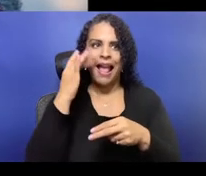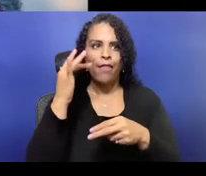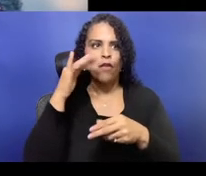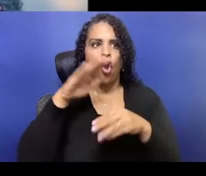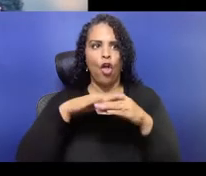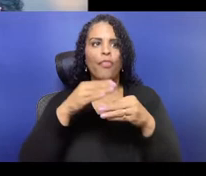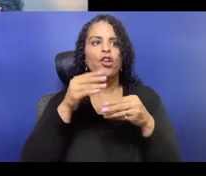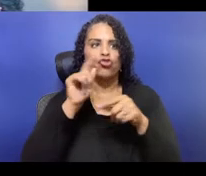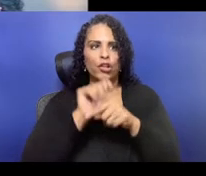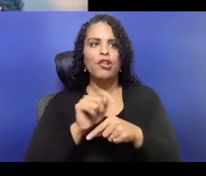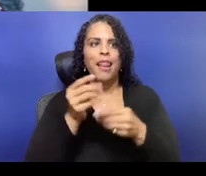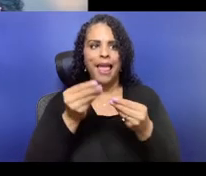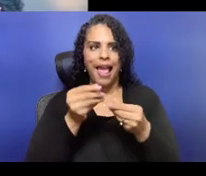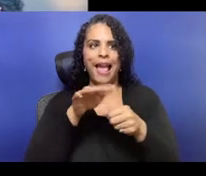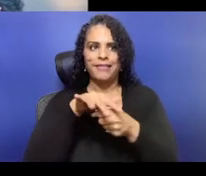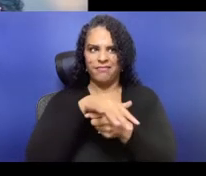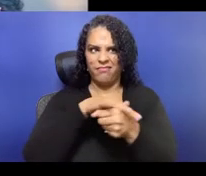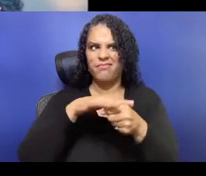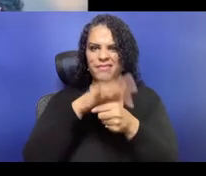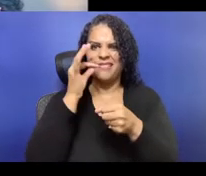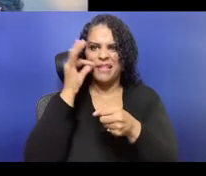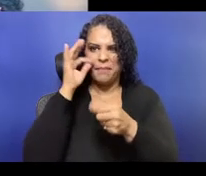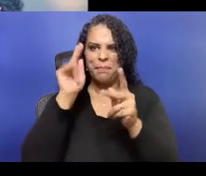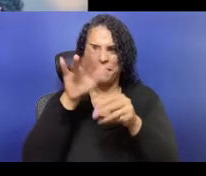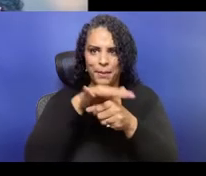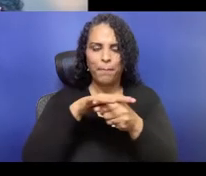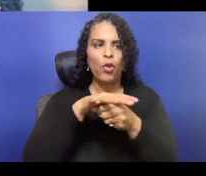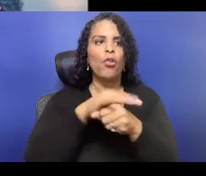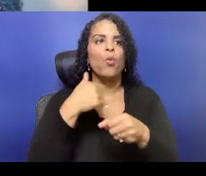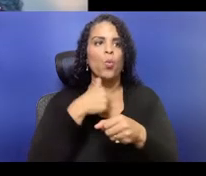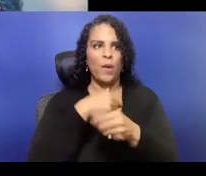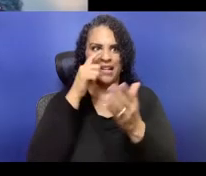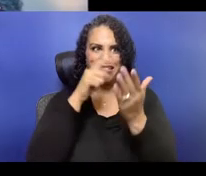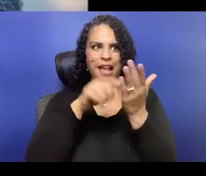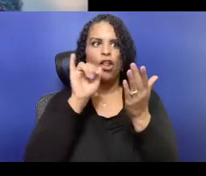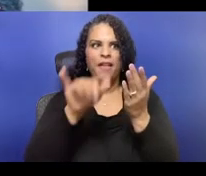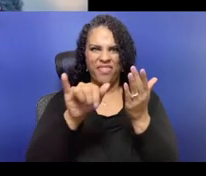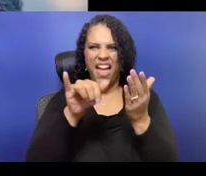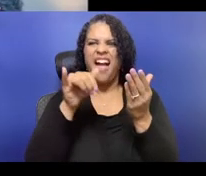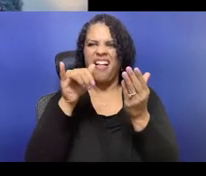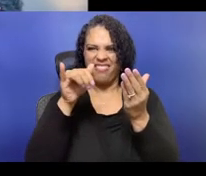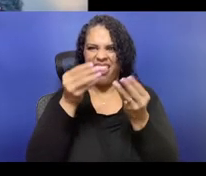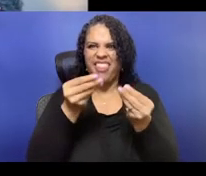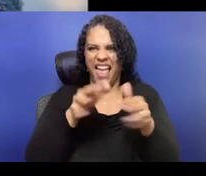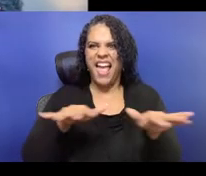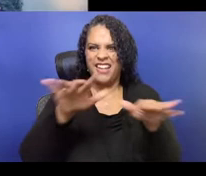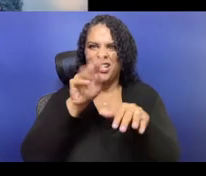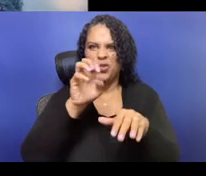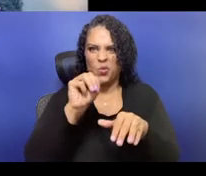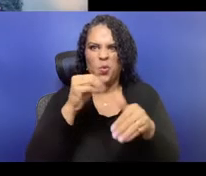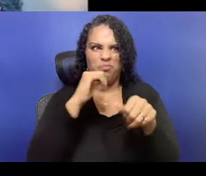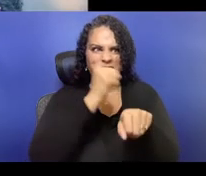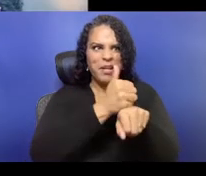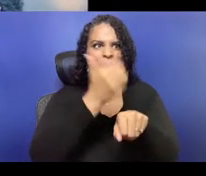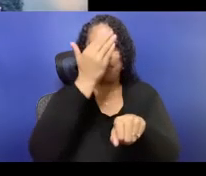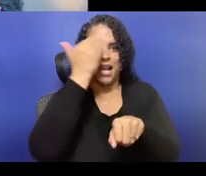with blonde hair wearing a gray sweater in front of a black background with white text in the upper right-hand corner